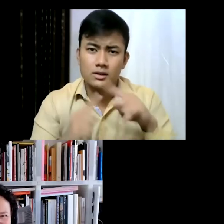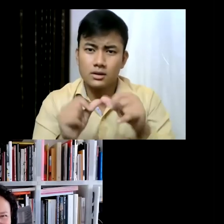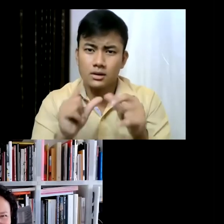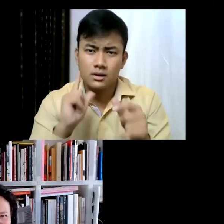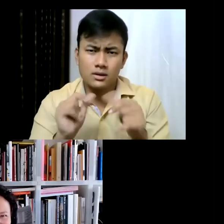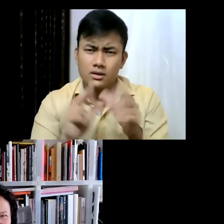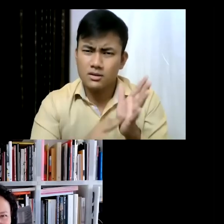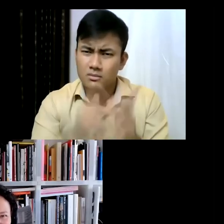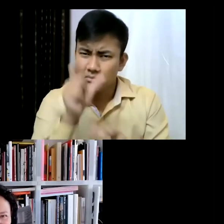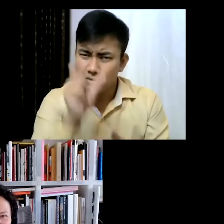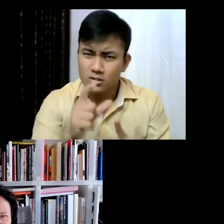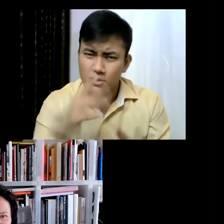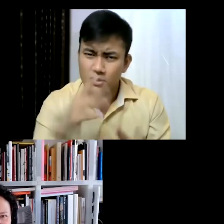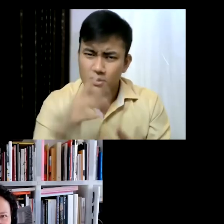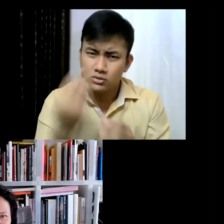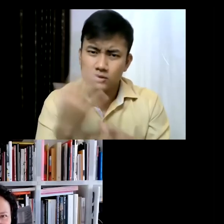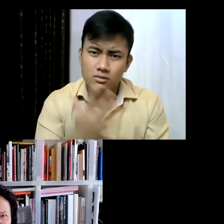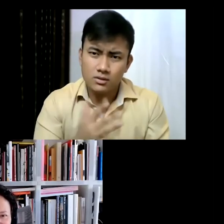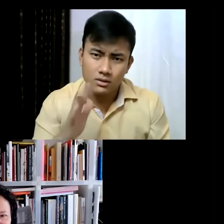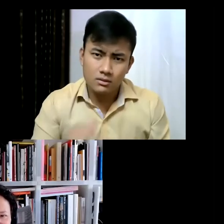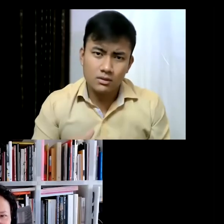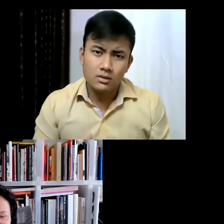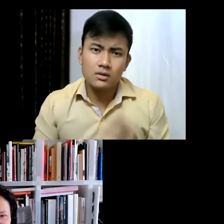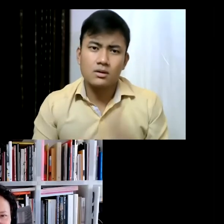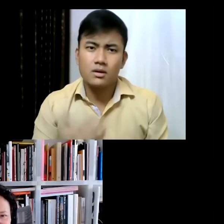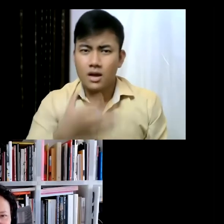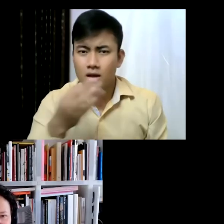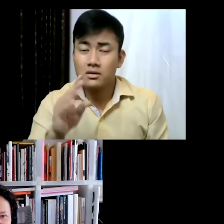of Venice Biennale and what kind of a responsibility does that bring?